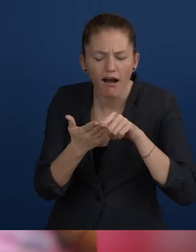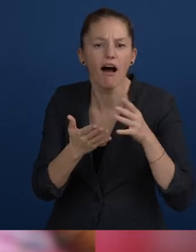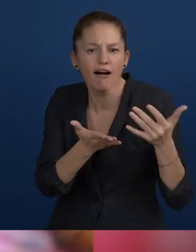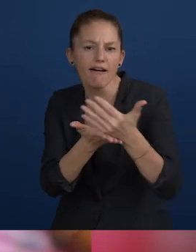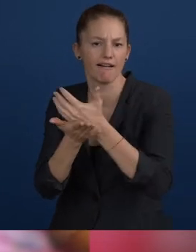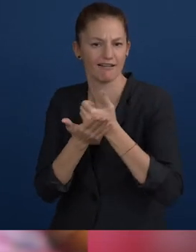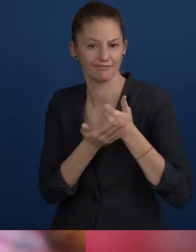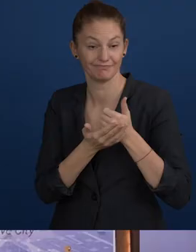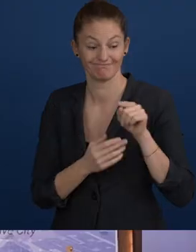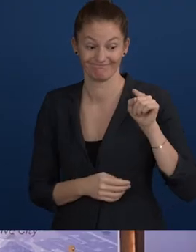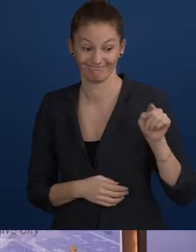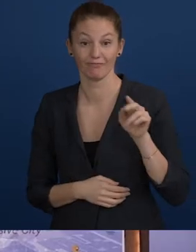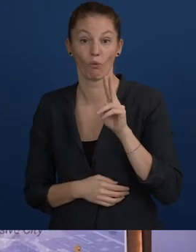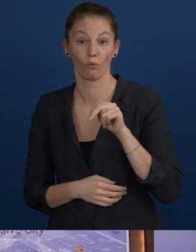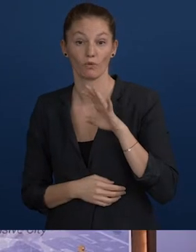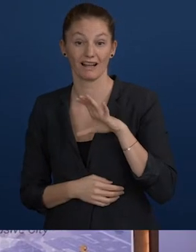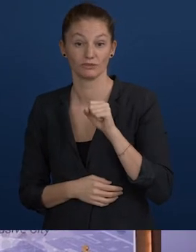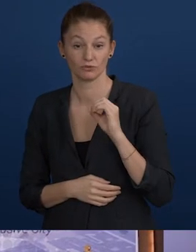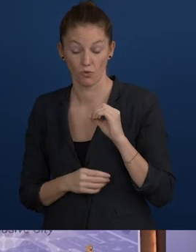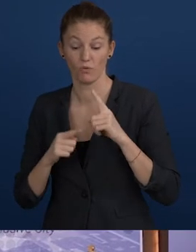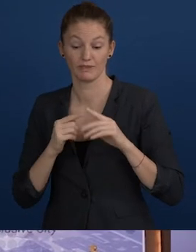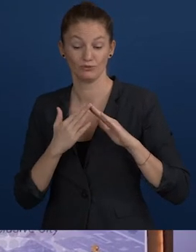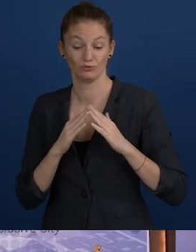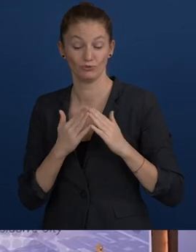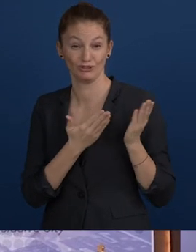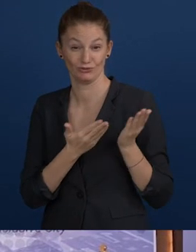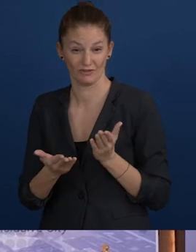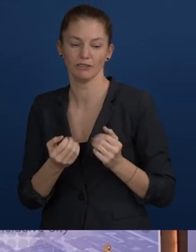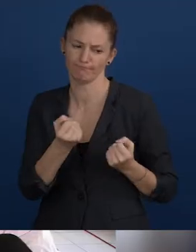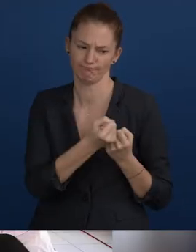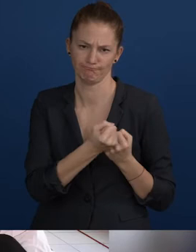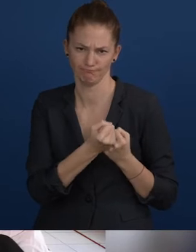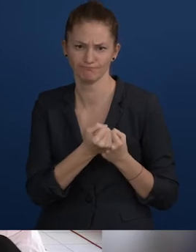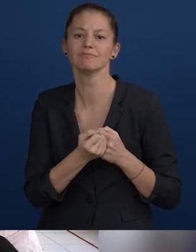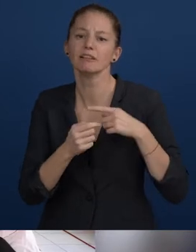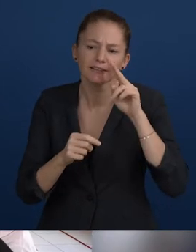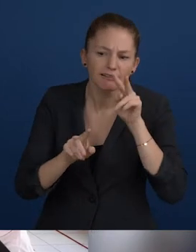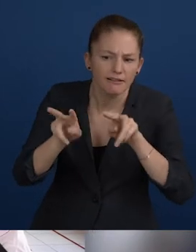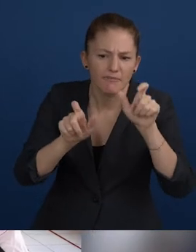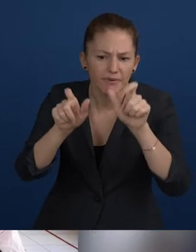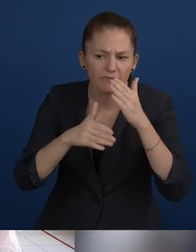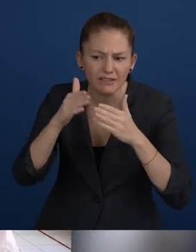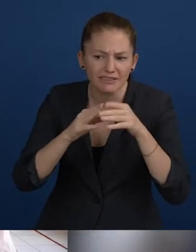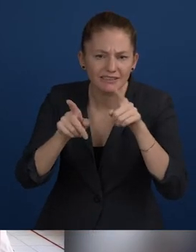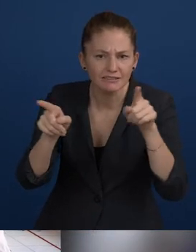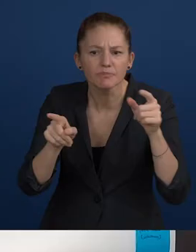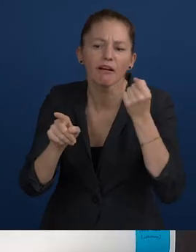Kota Kita is supported by UNESCO and services community officials to better understand the needs of the community.